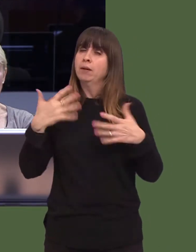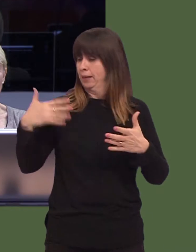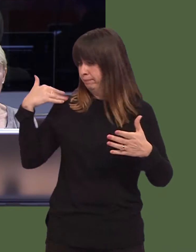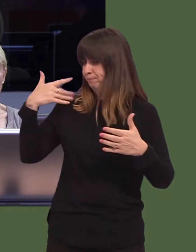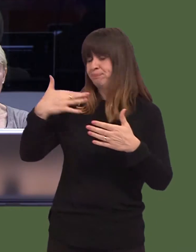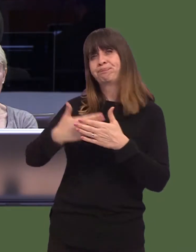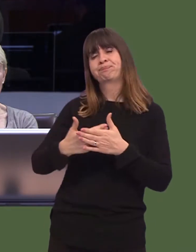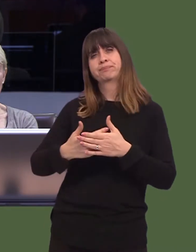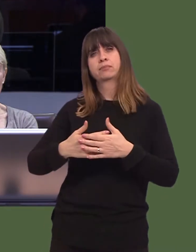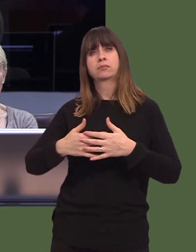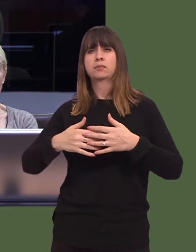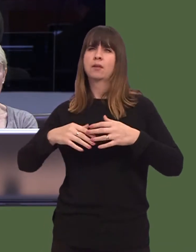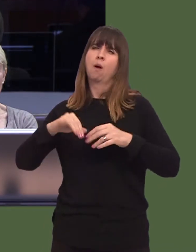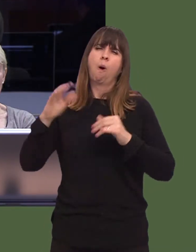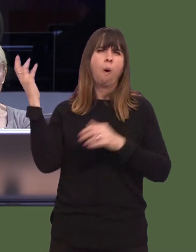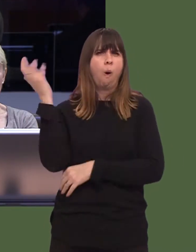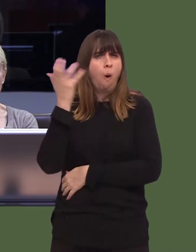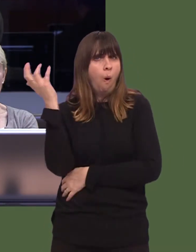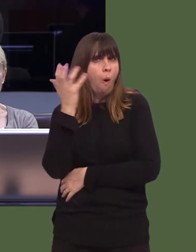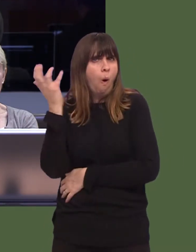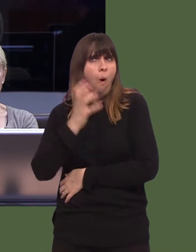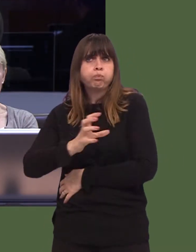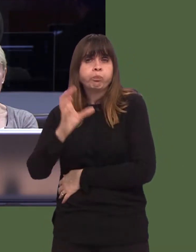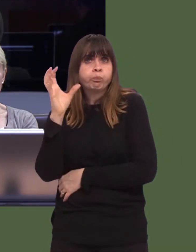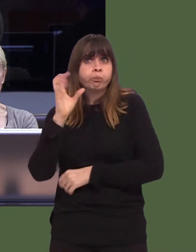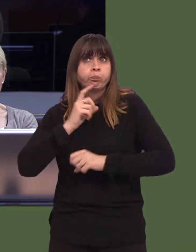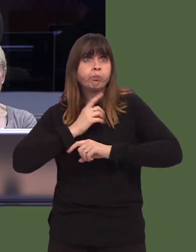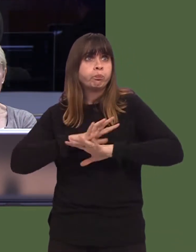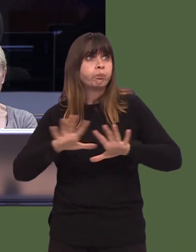of treatment of some patients in some wards in the Welsh NHS.